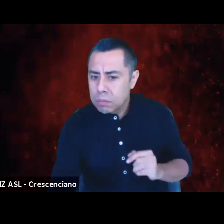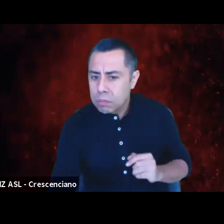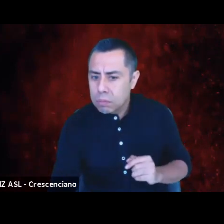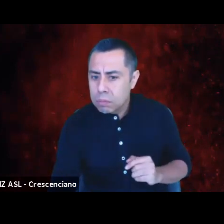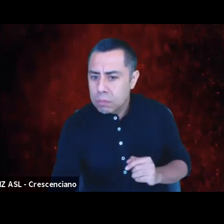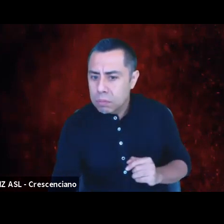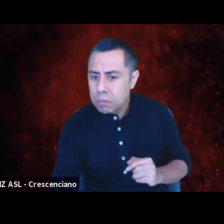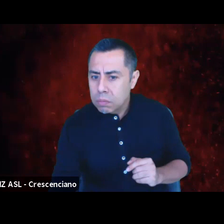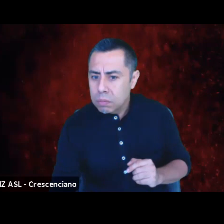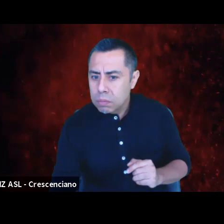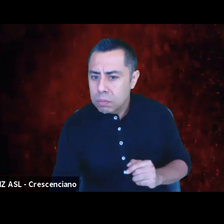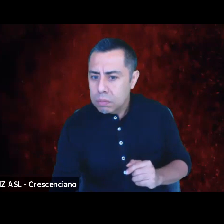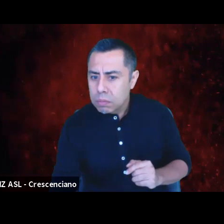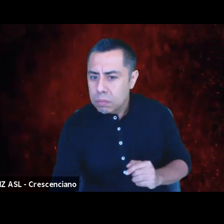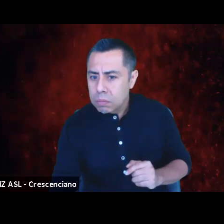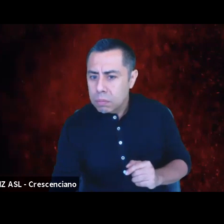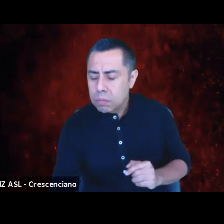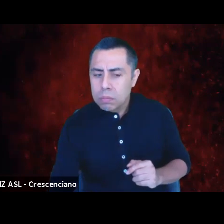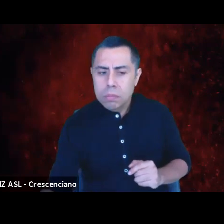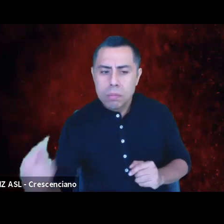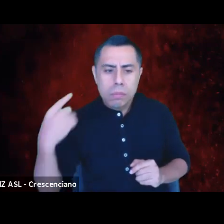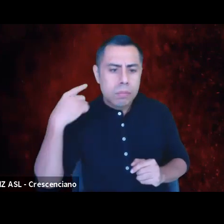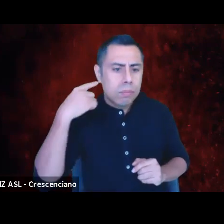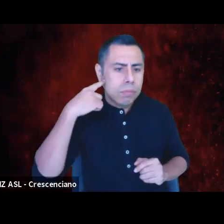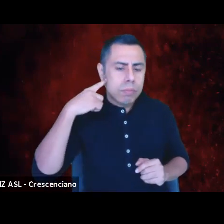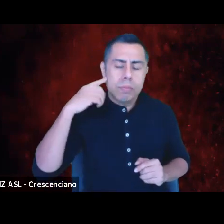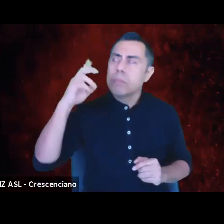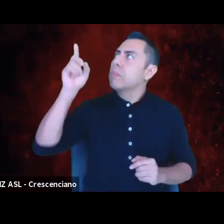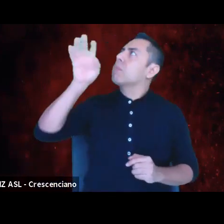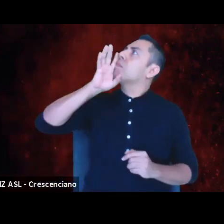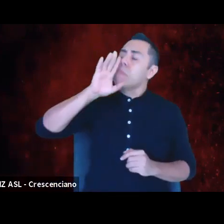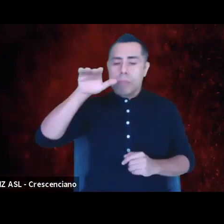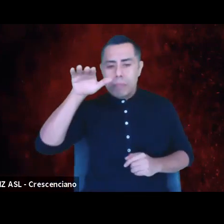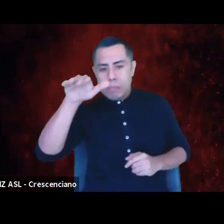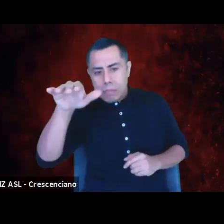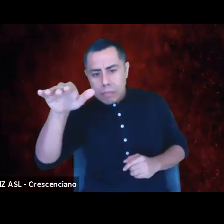Jamil, we may have lost your audio again